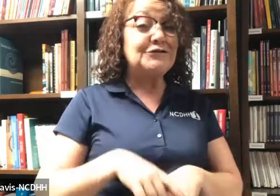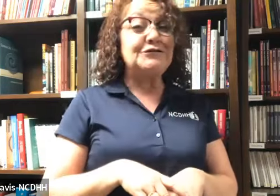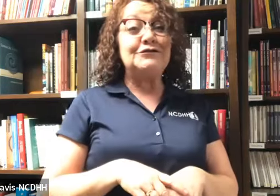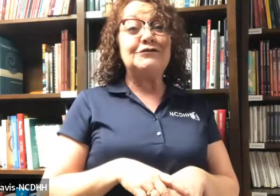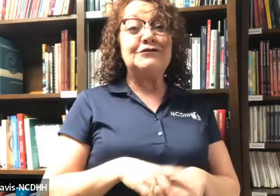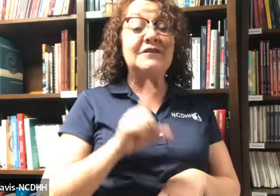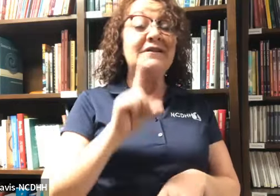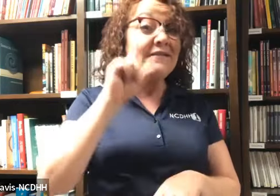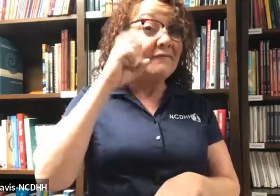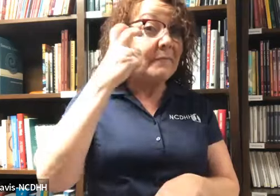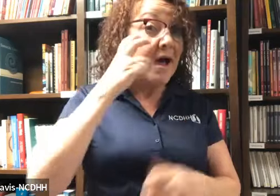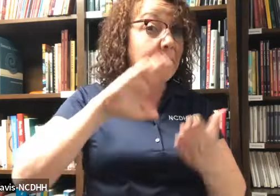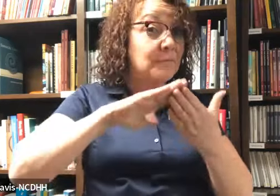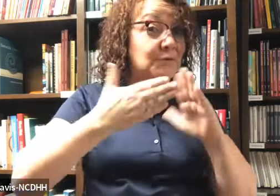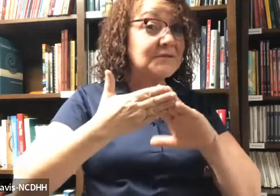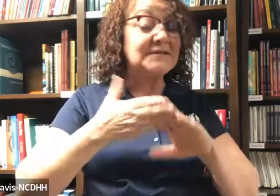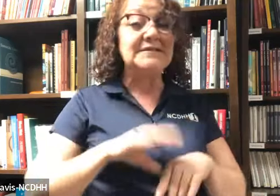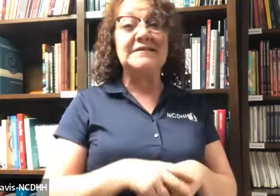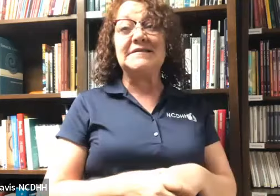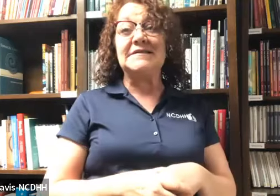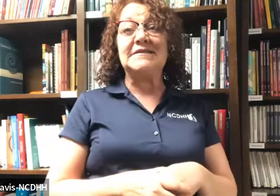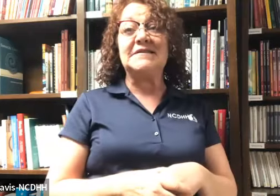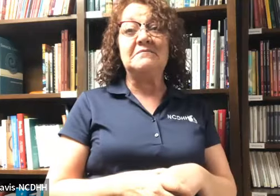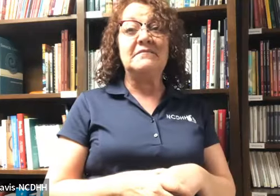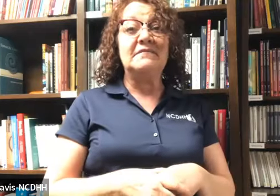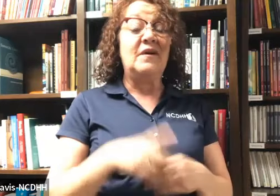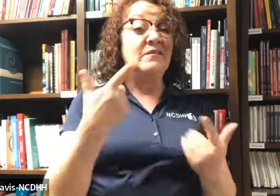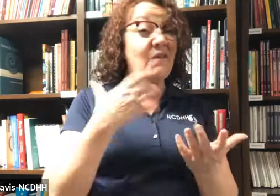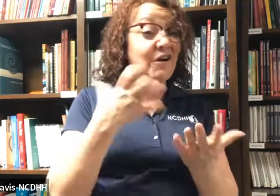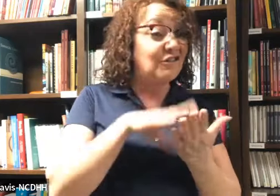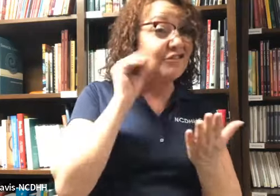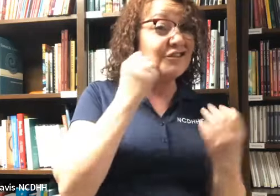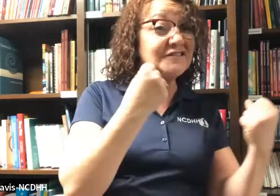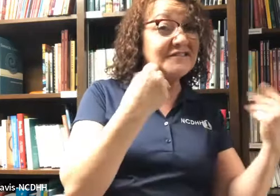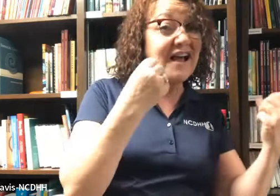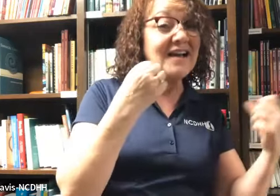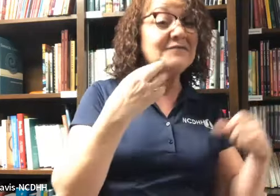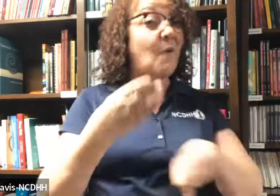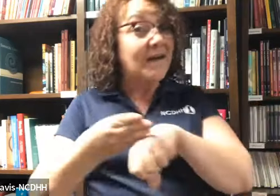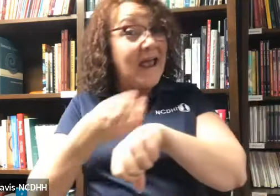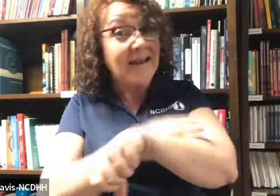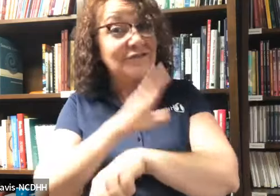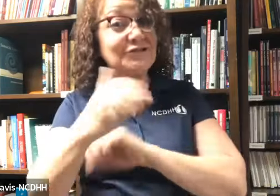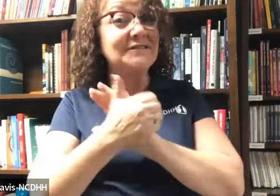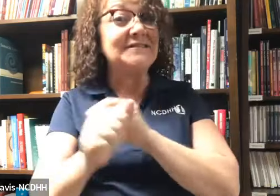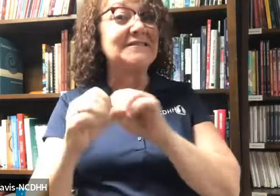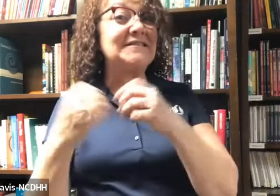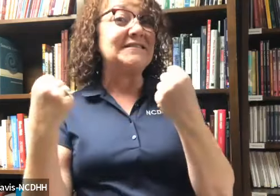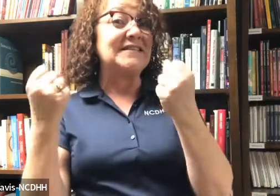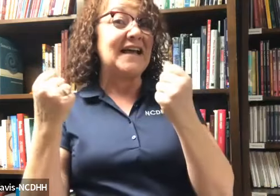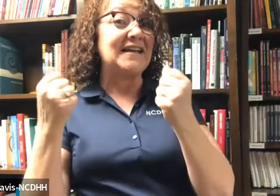deaf culture, the deafblind community, people who want to learn sign language